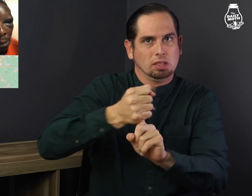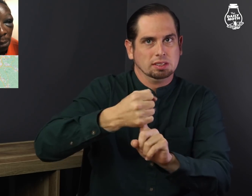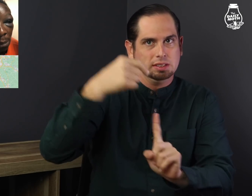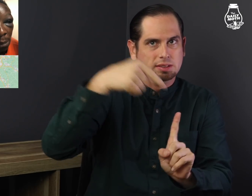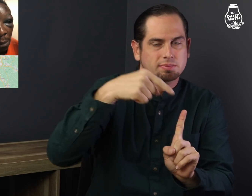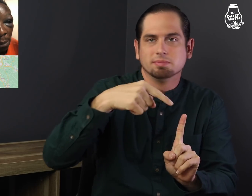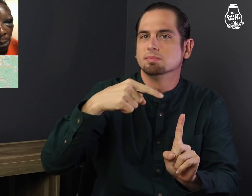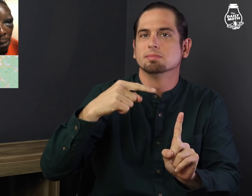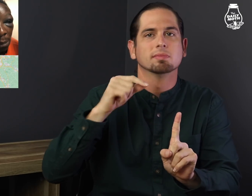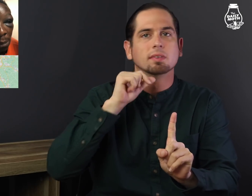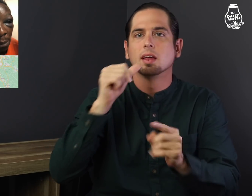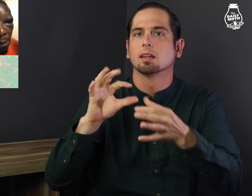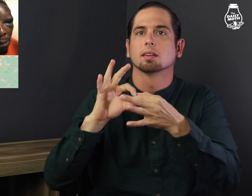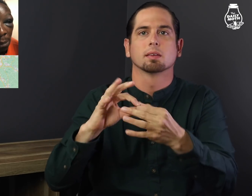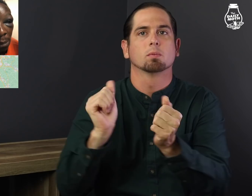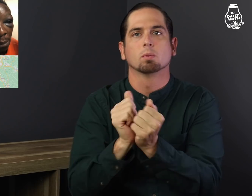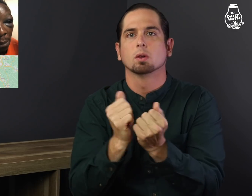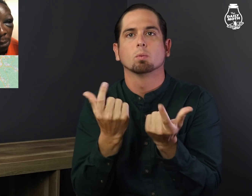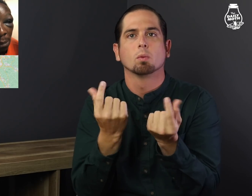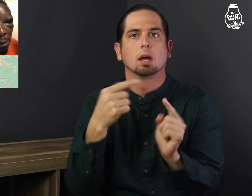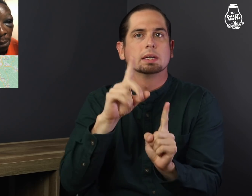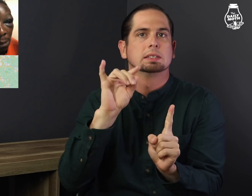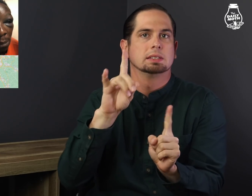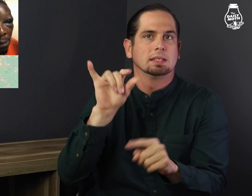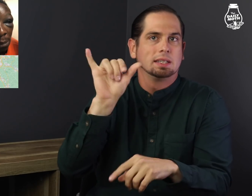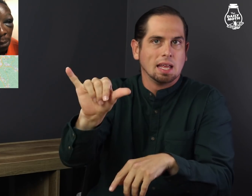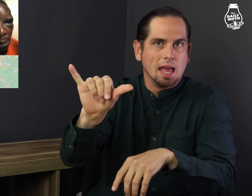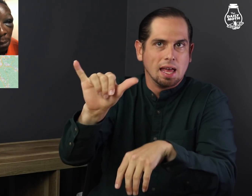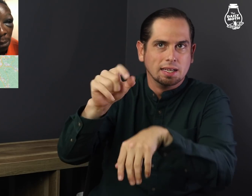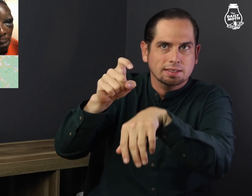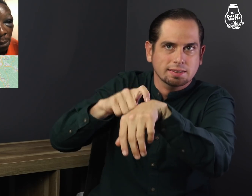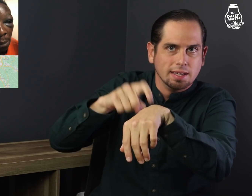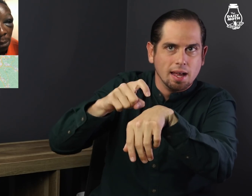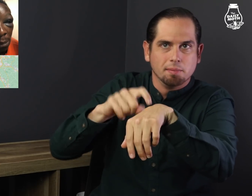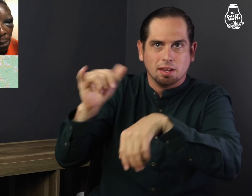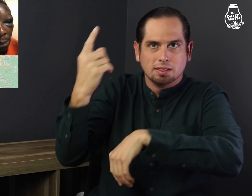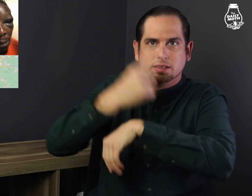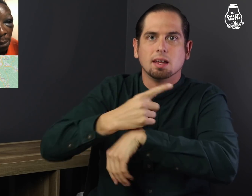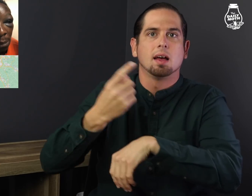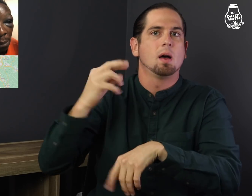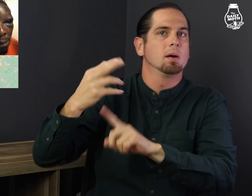arrested, not because of anything he did that time